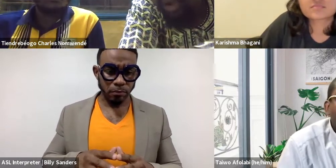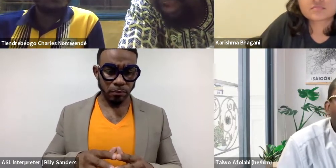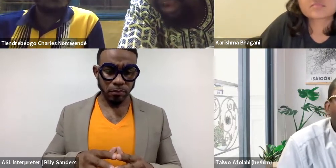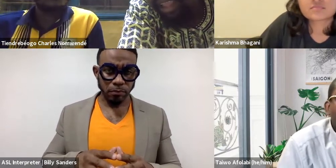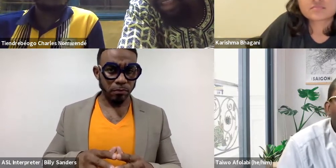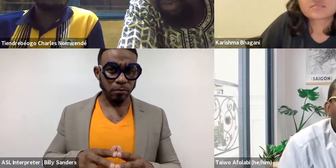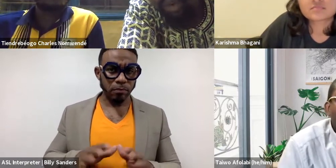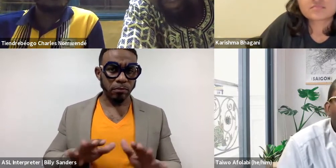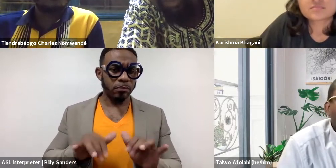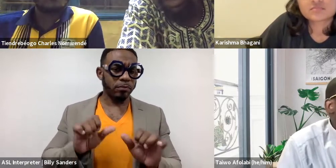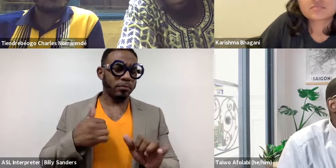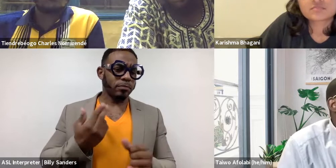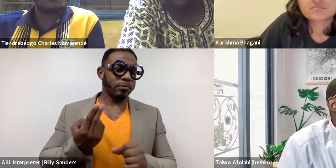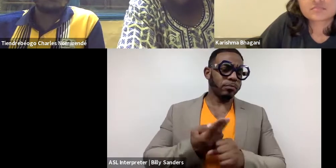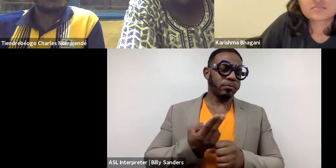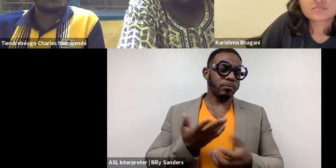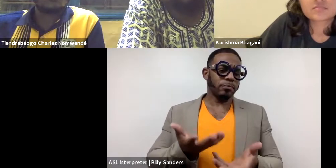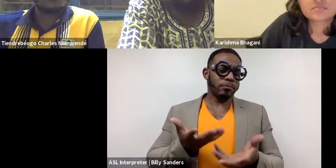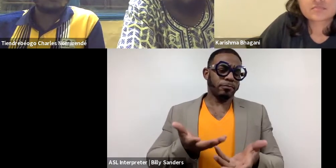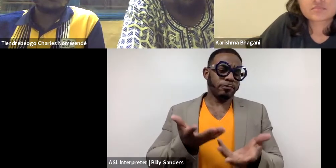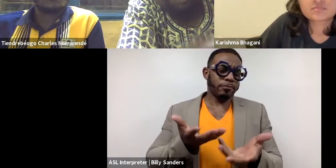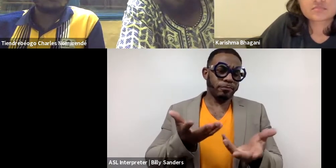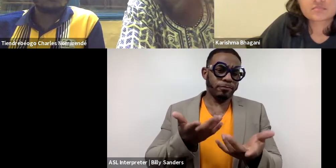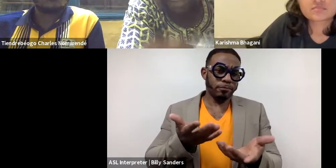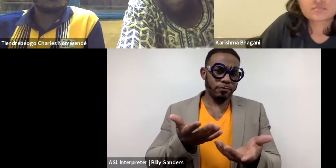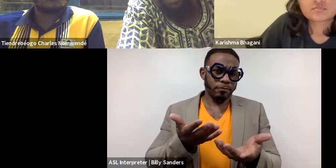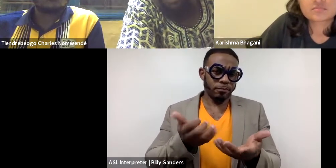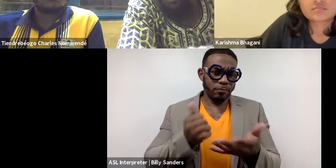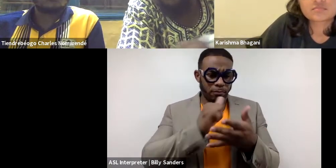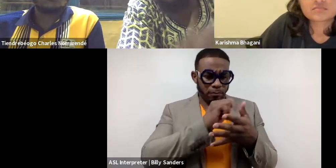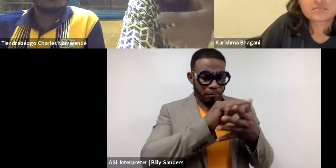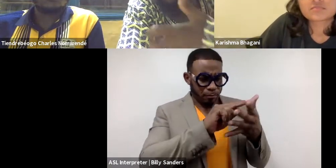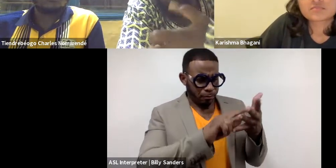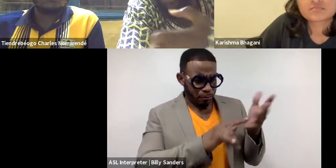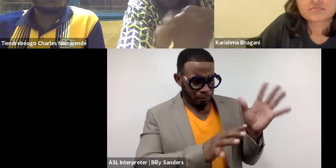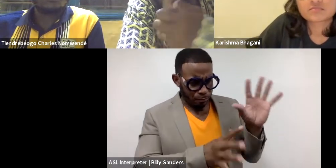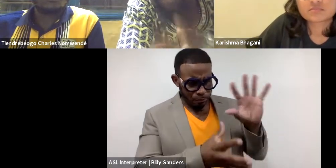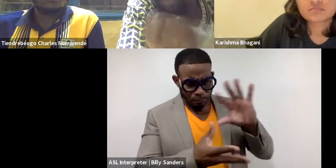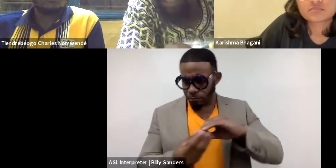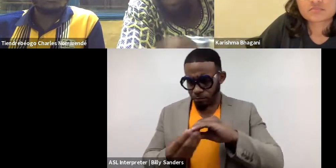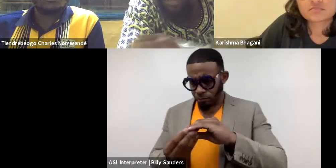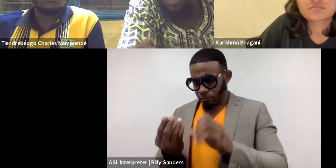How can I use all these things to compromise my theater in Africa?